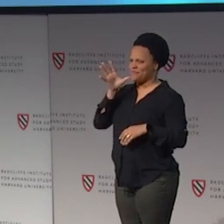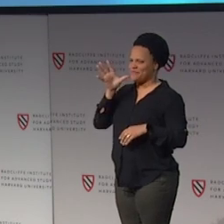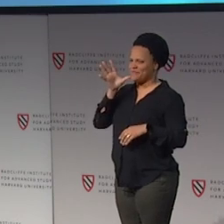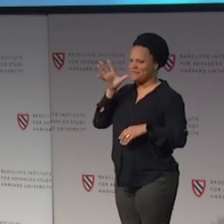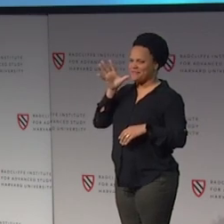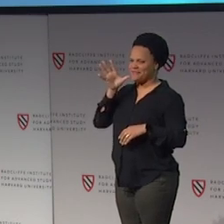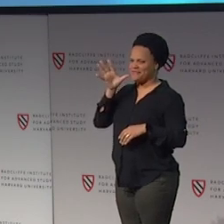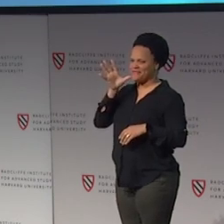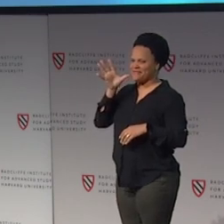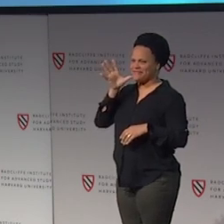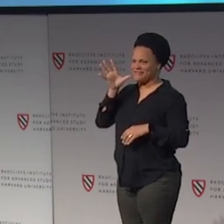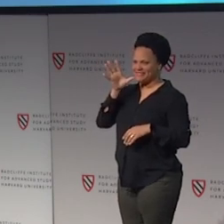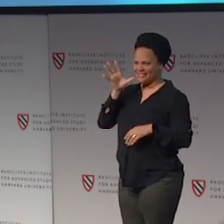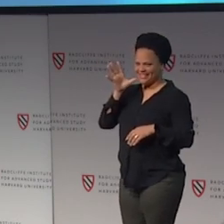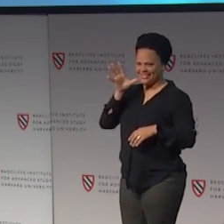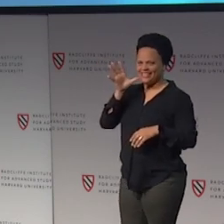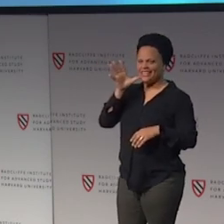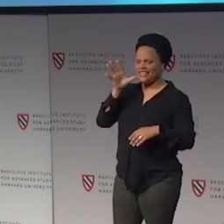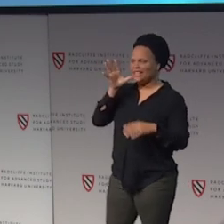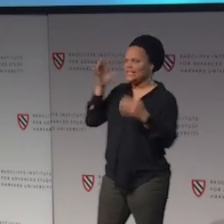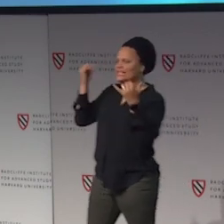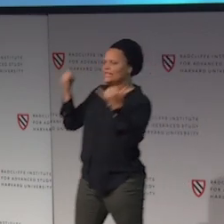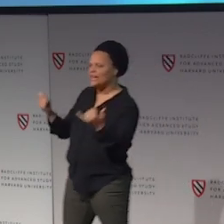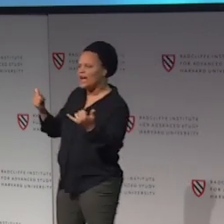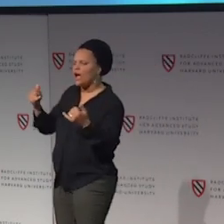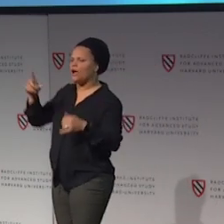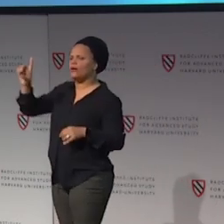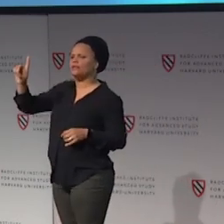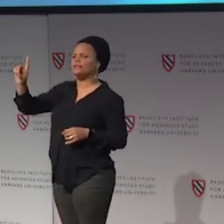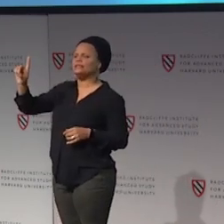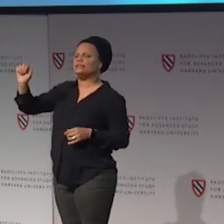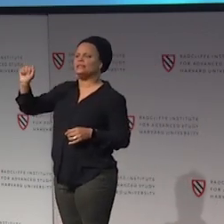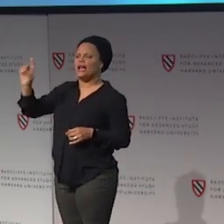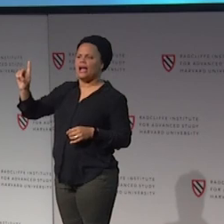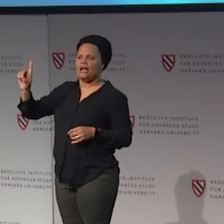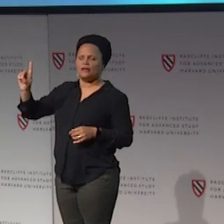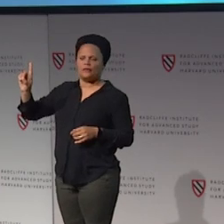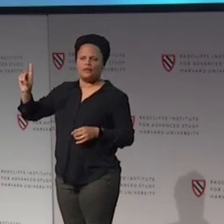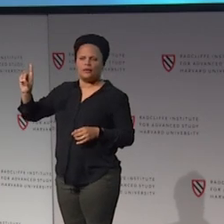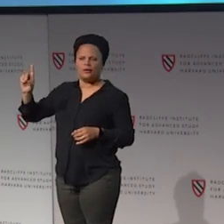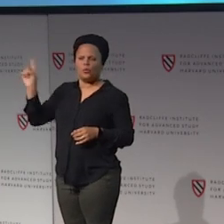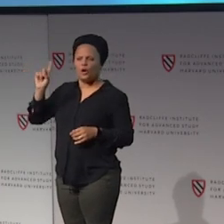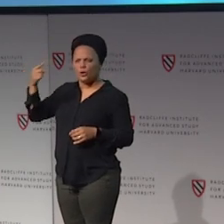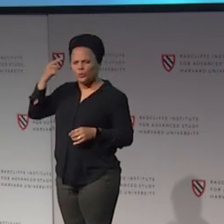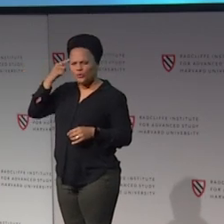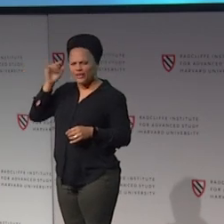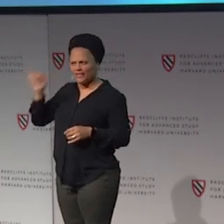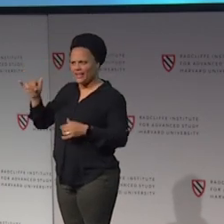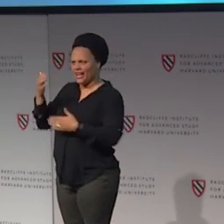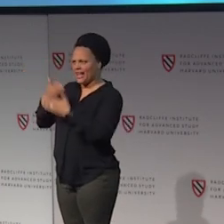Like this? Perfect. Now, for the term dad, where do you